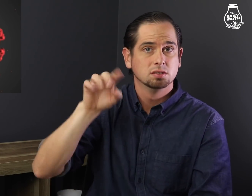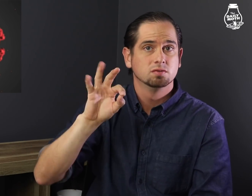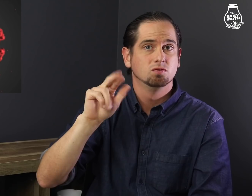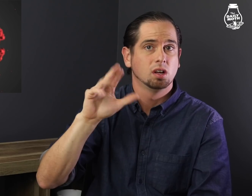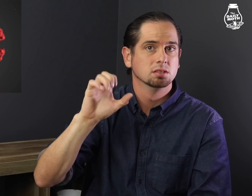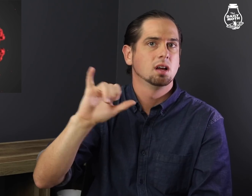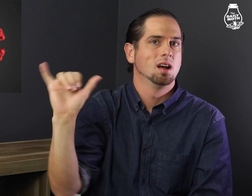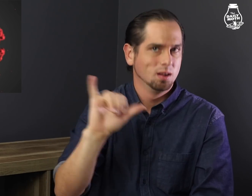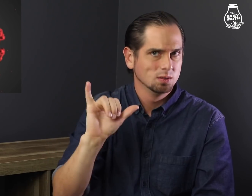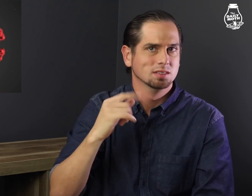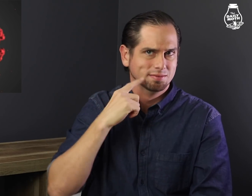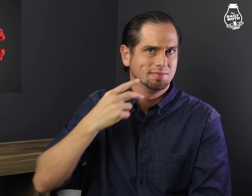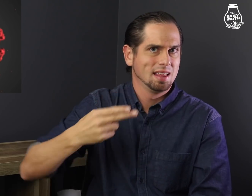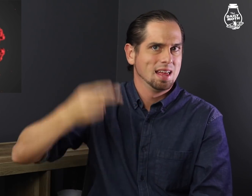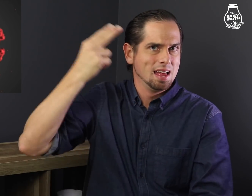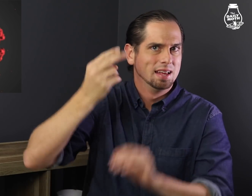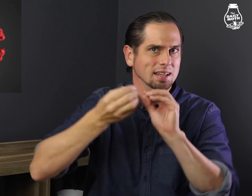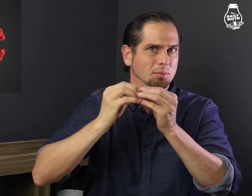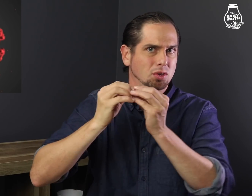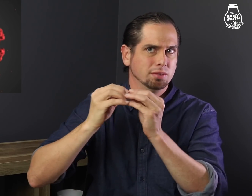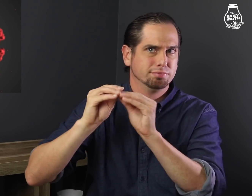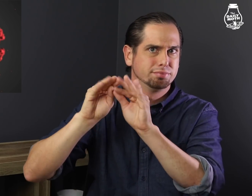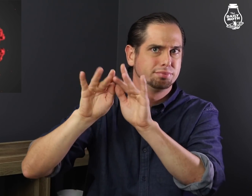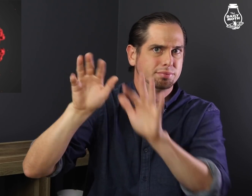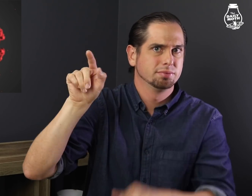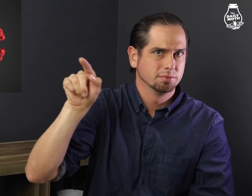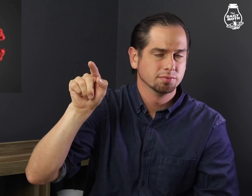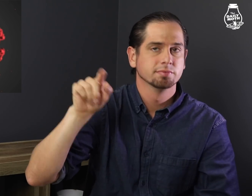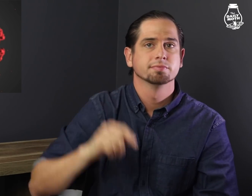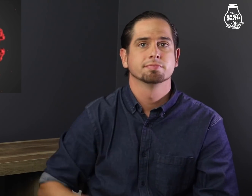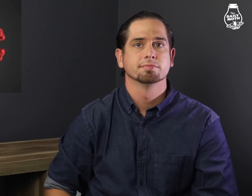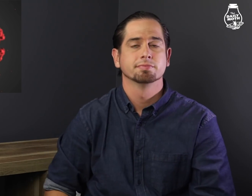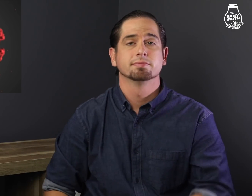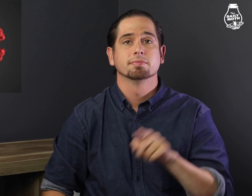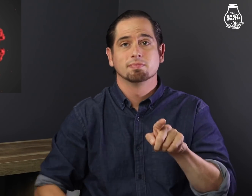France is reporting high numbers as well.